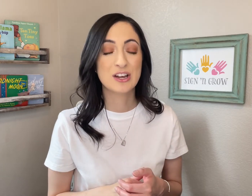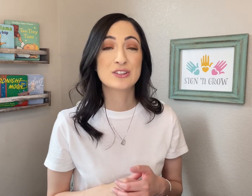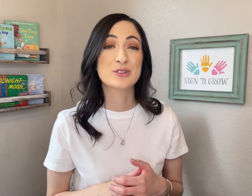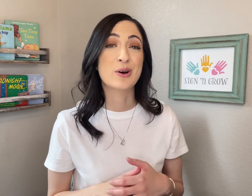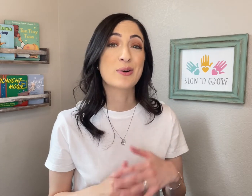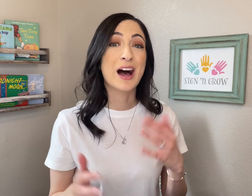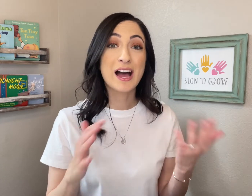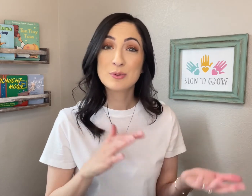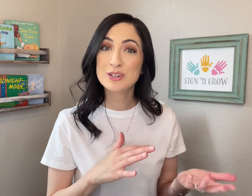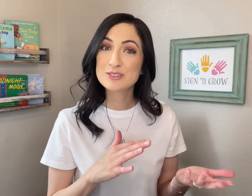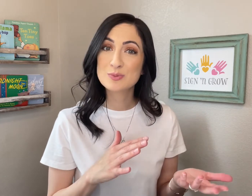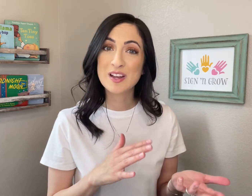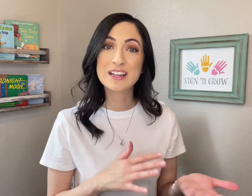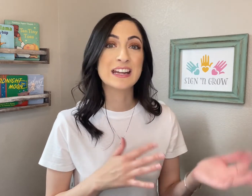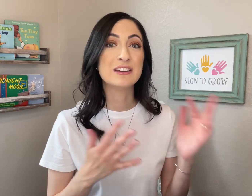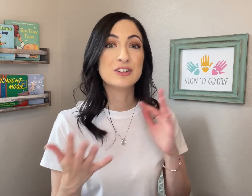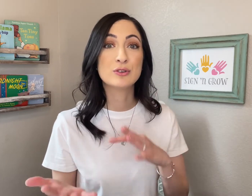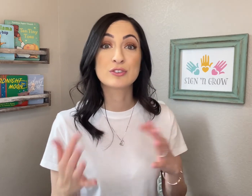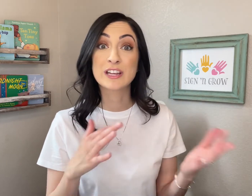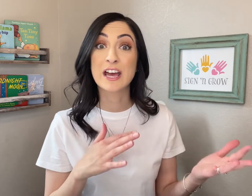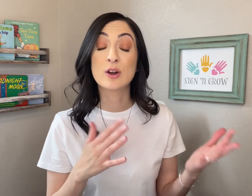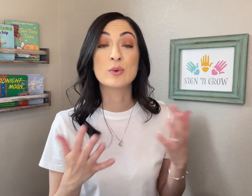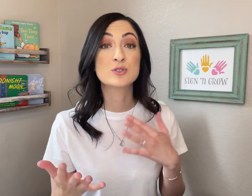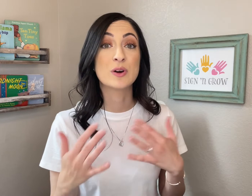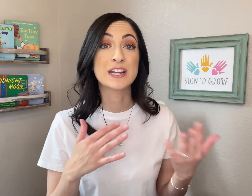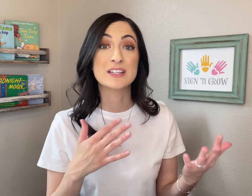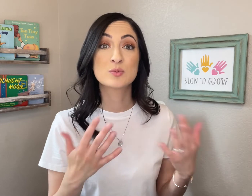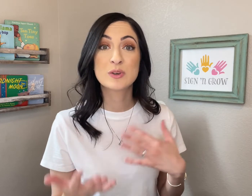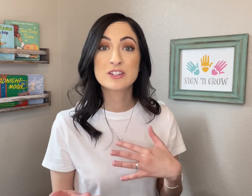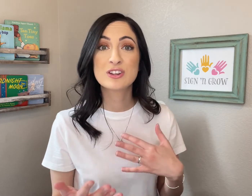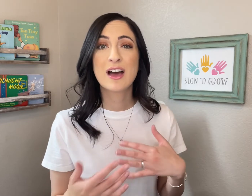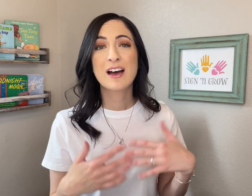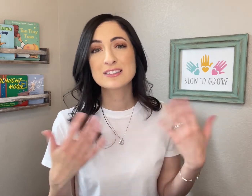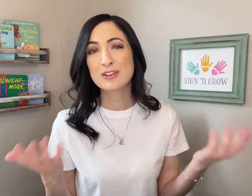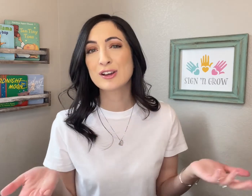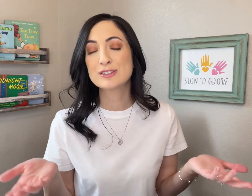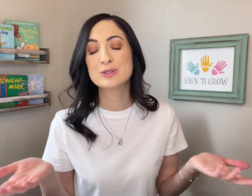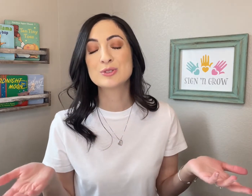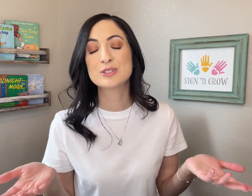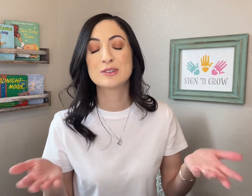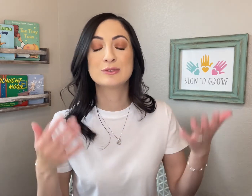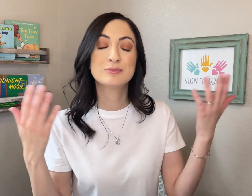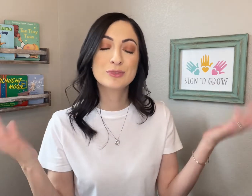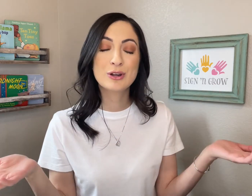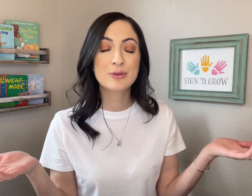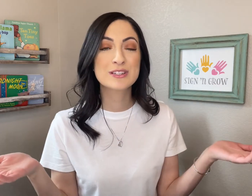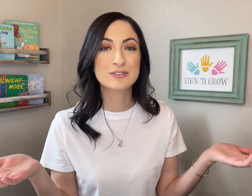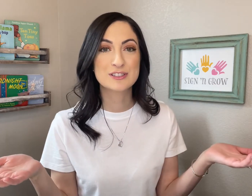So I wouldn't sweat it if you forget which one is which, as long as you still know the difference